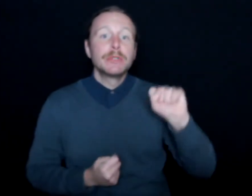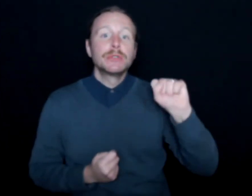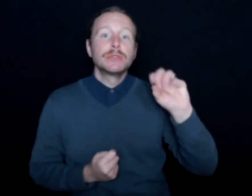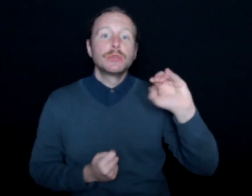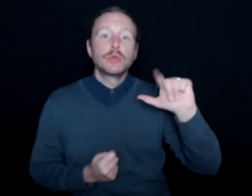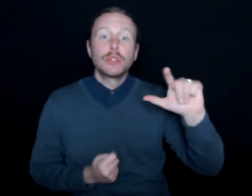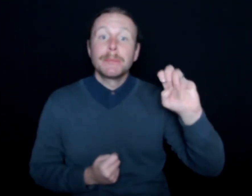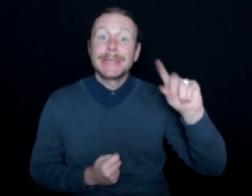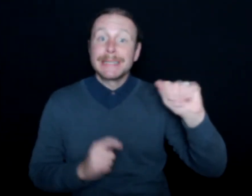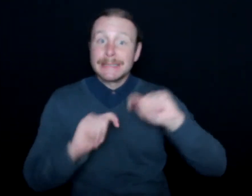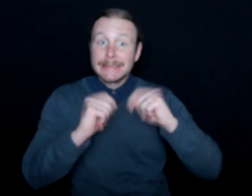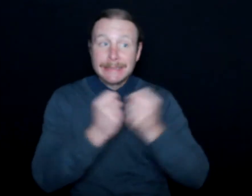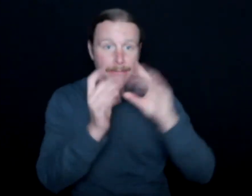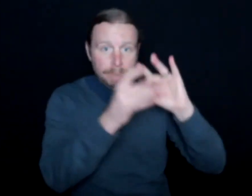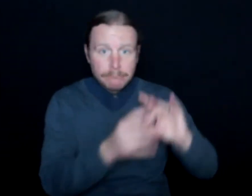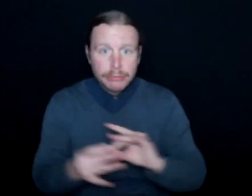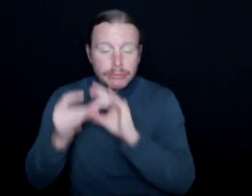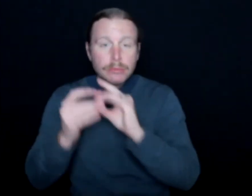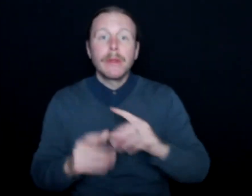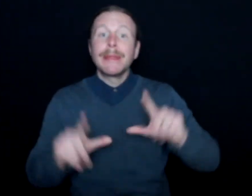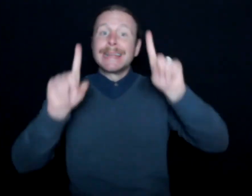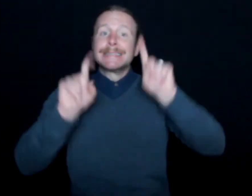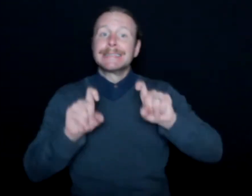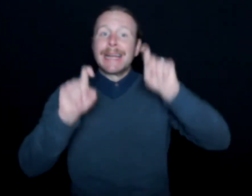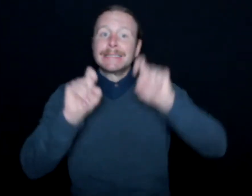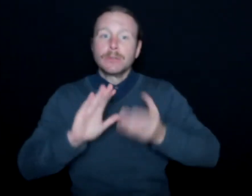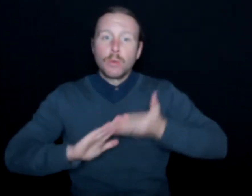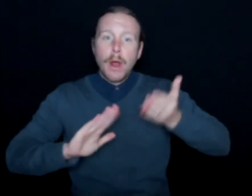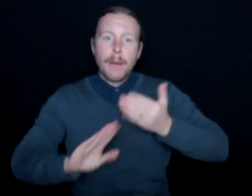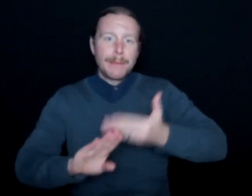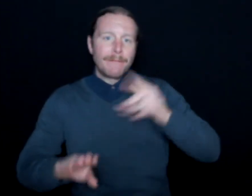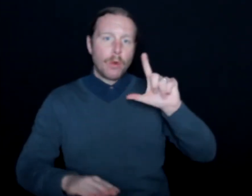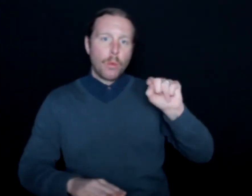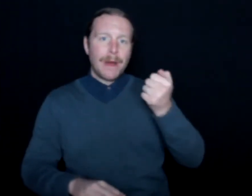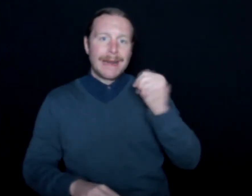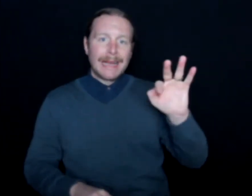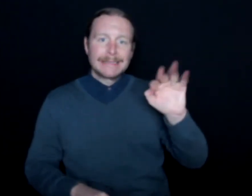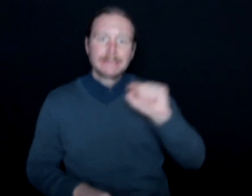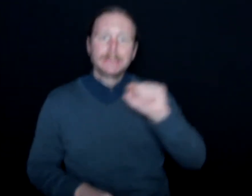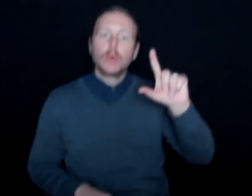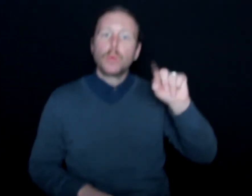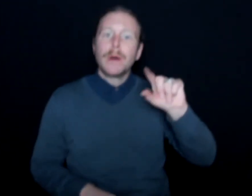And we were doing test runs before the 2019-2020 season,